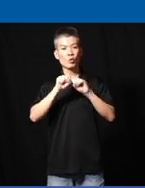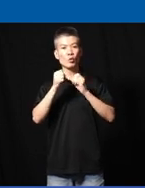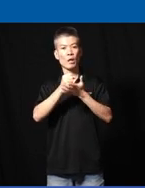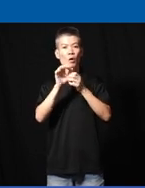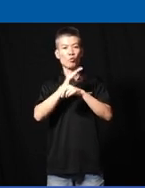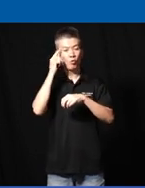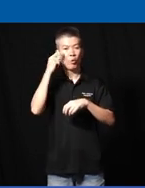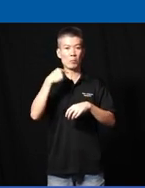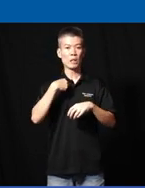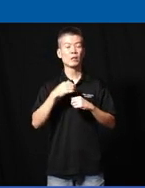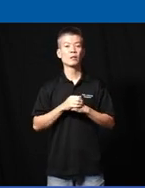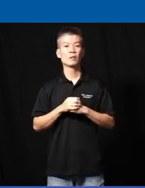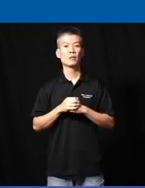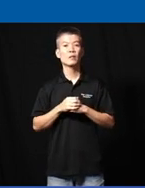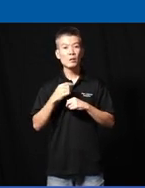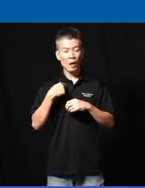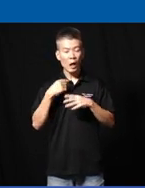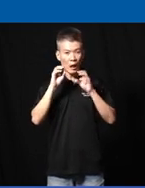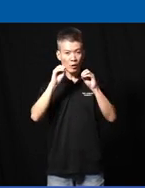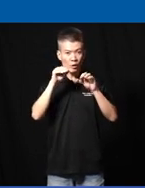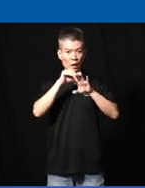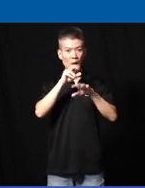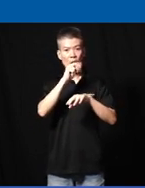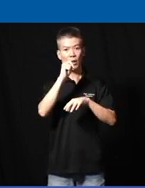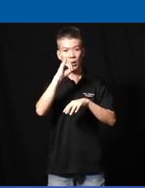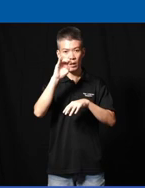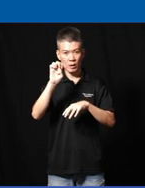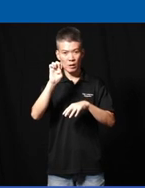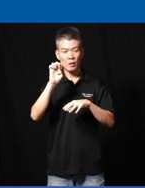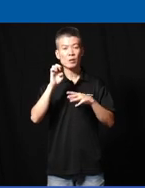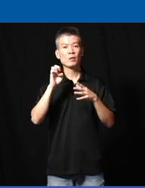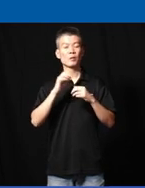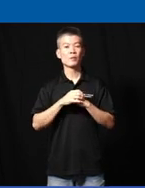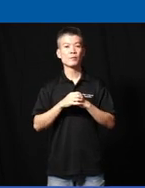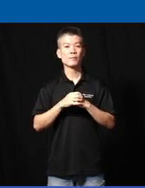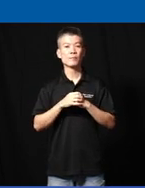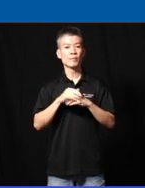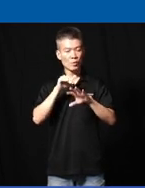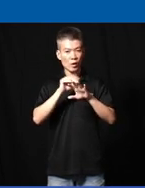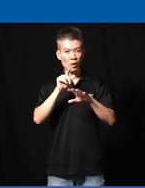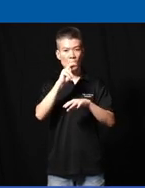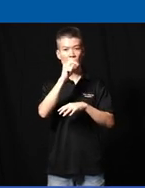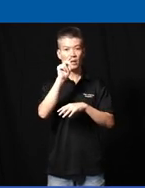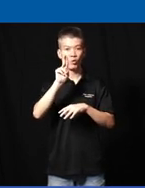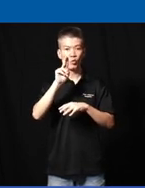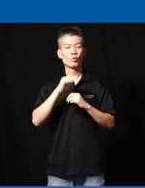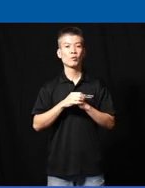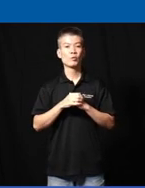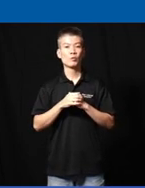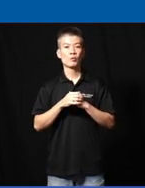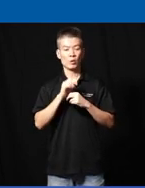for me um I teach at the National Institute of Education NI at uh at n and essentially we are a